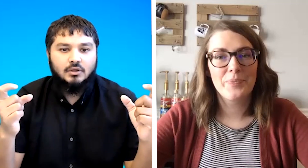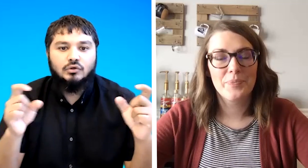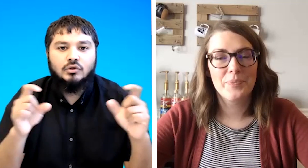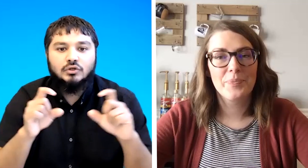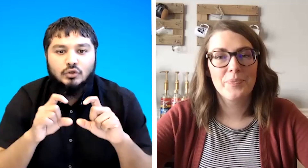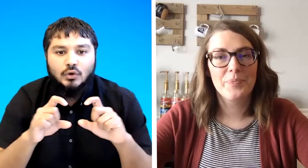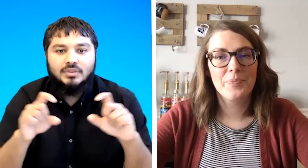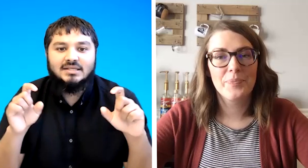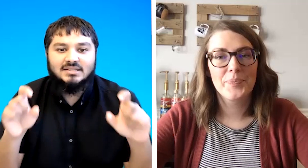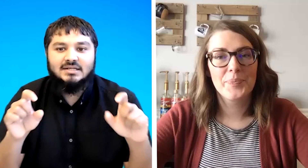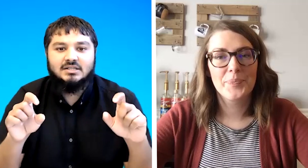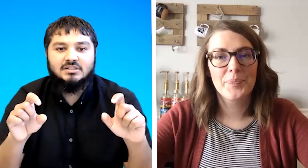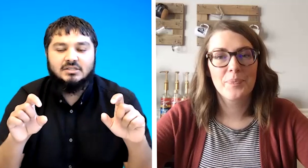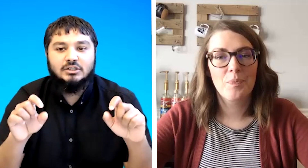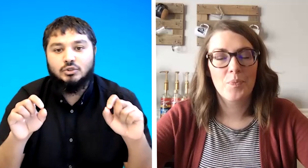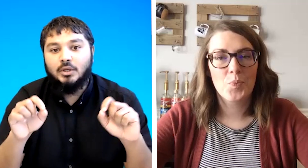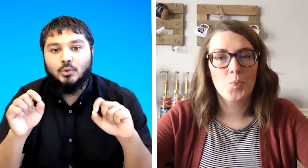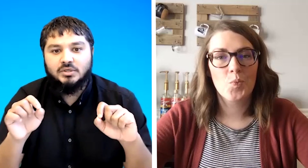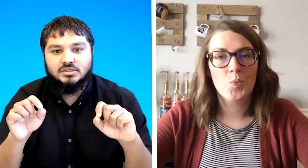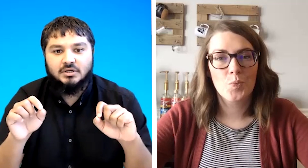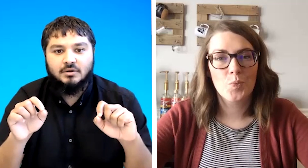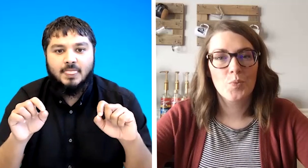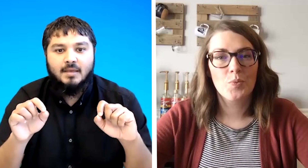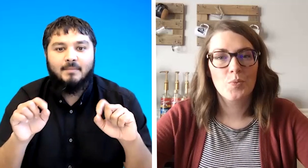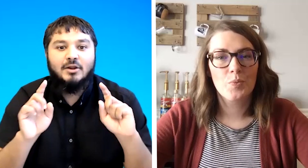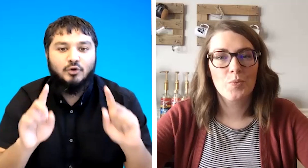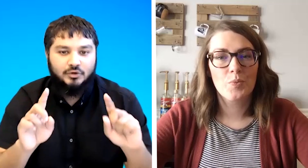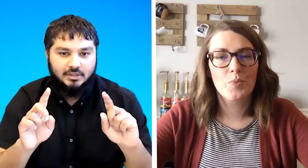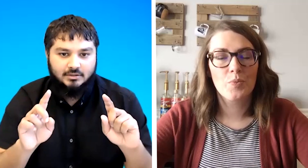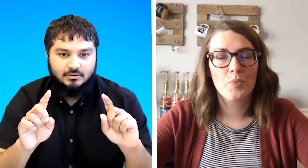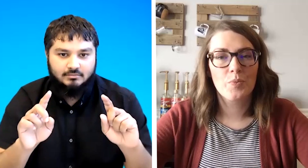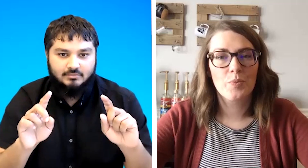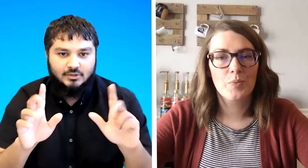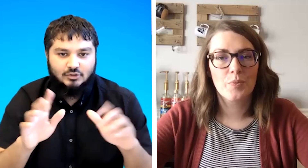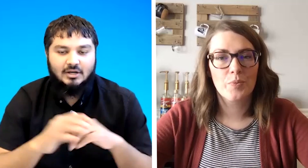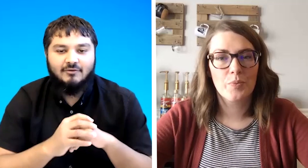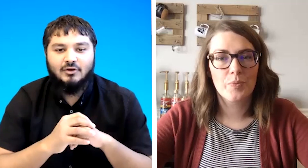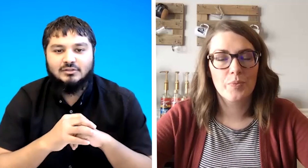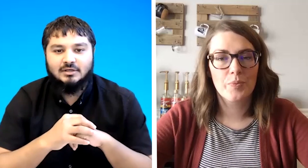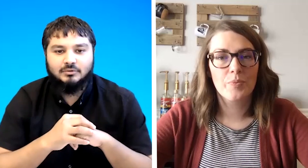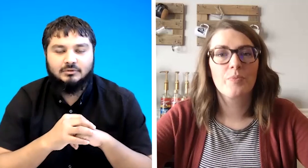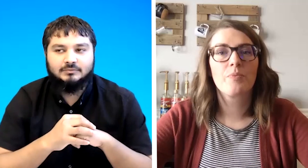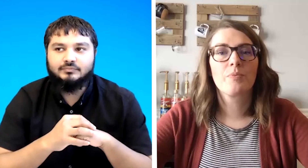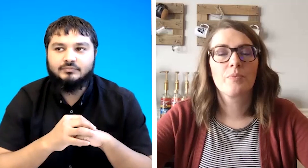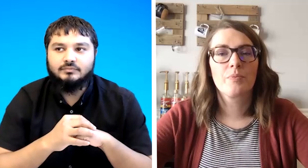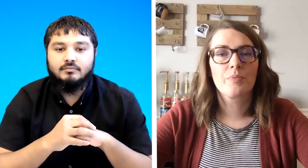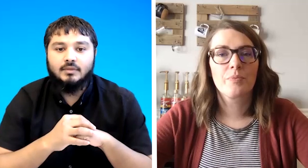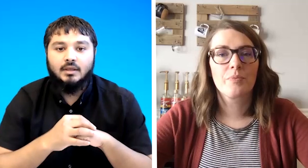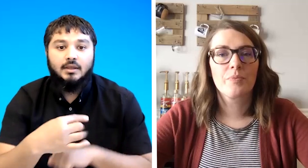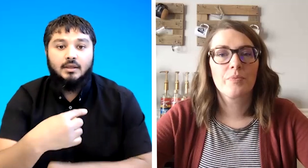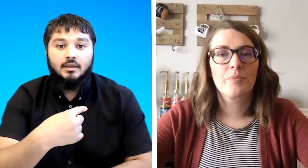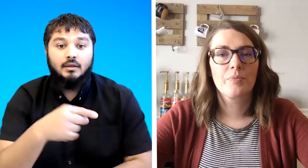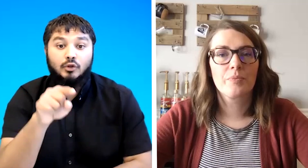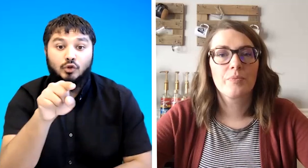you can turn that sentence into a question by nodding so i'll give you example you